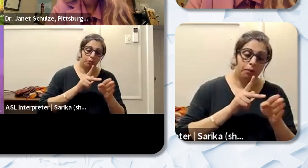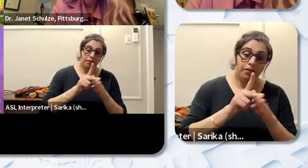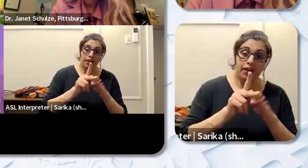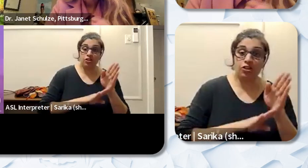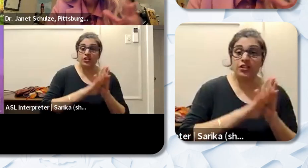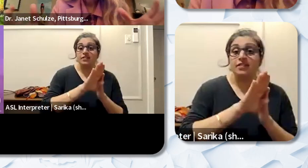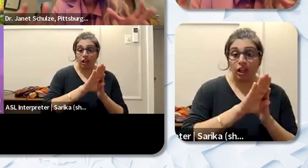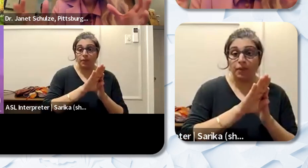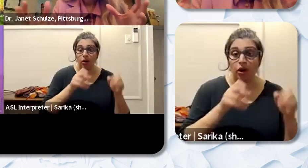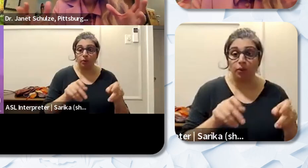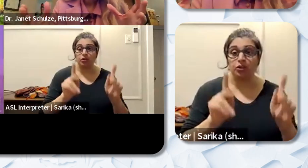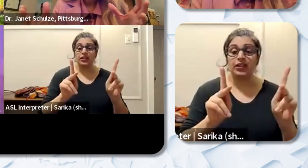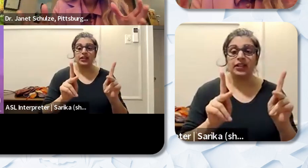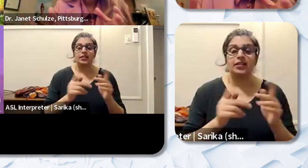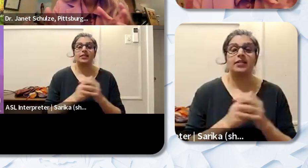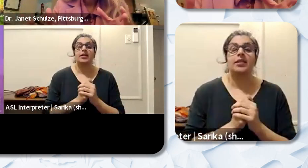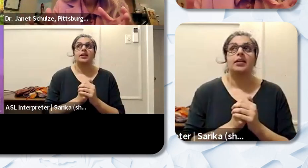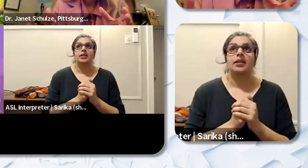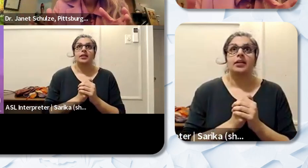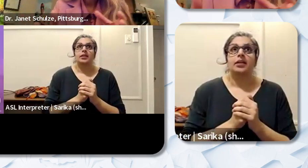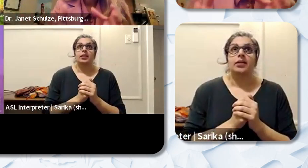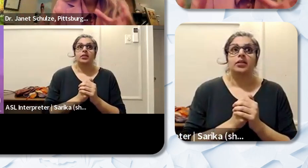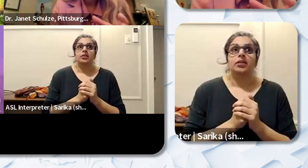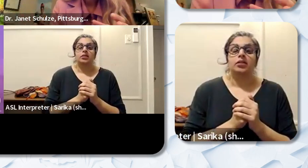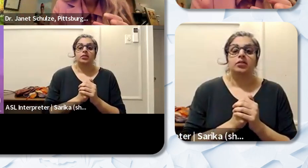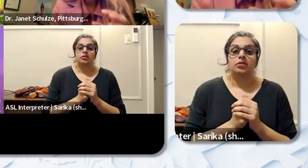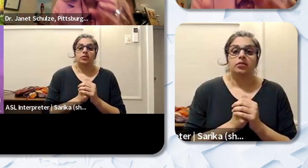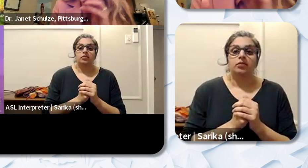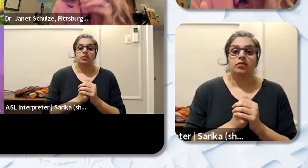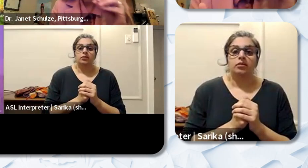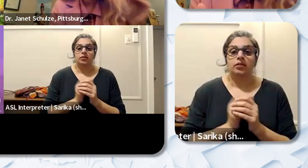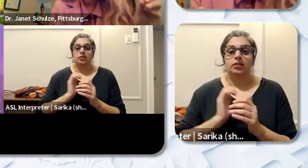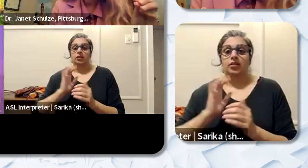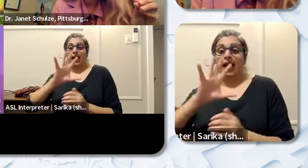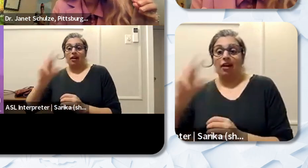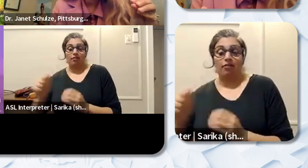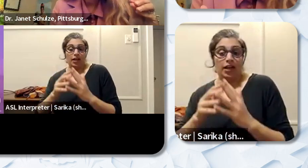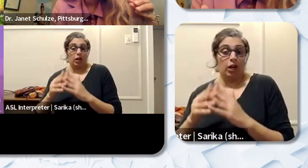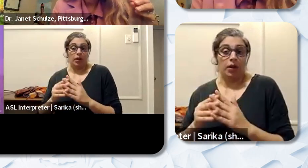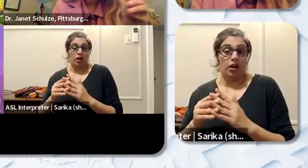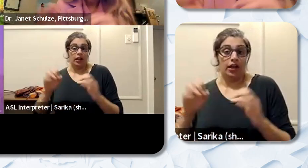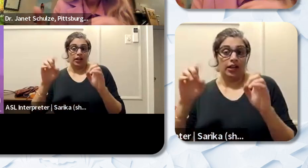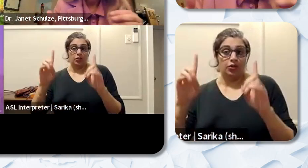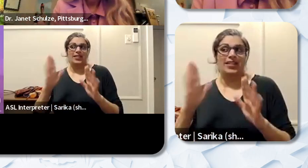and ways where where our African American educators can see a pathway to leadership